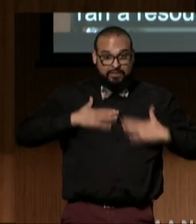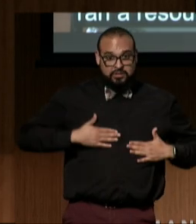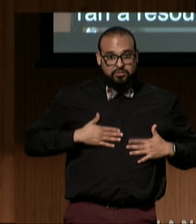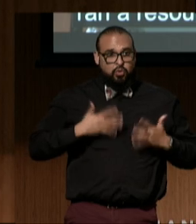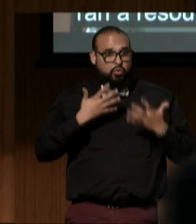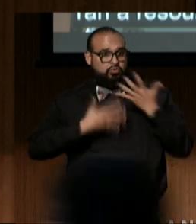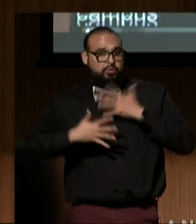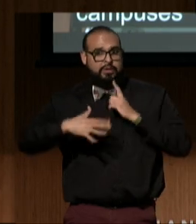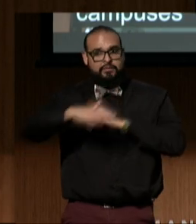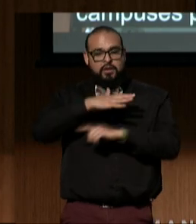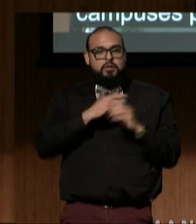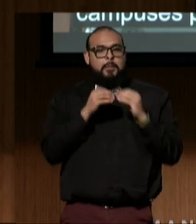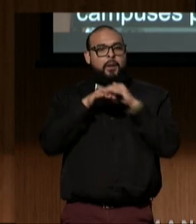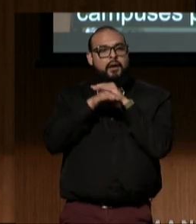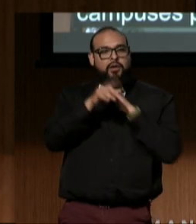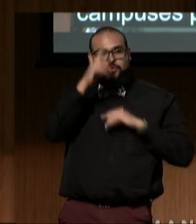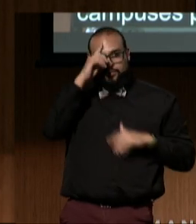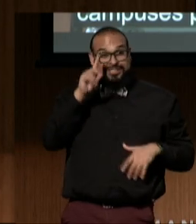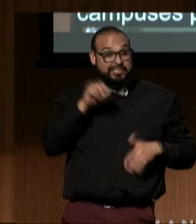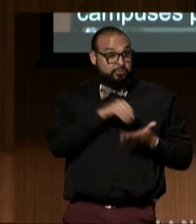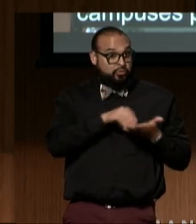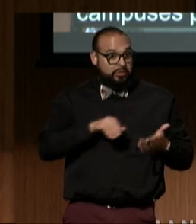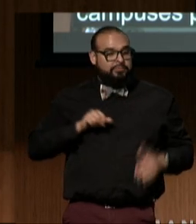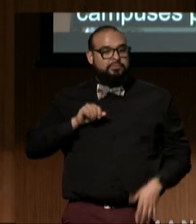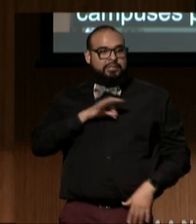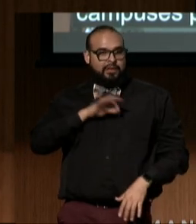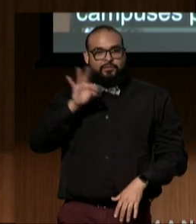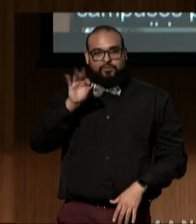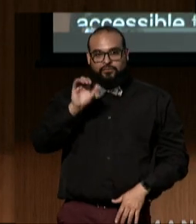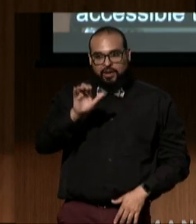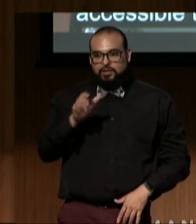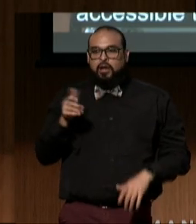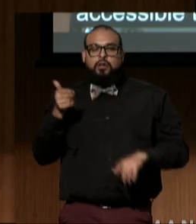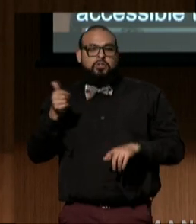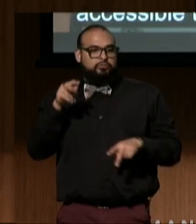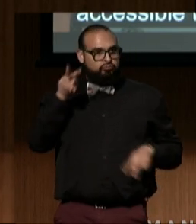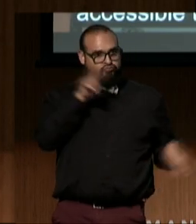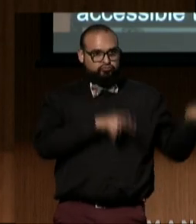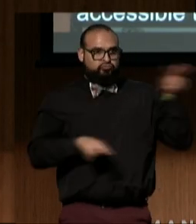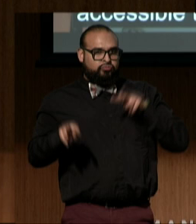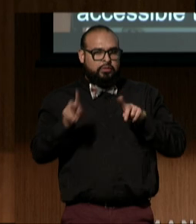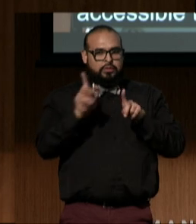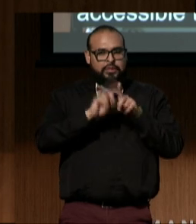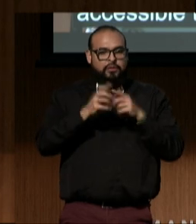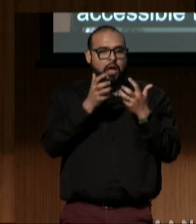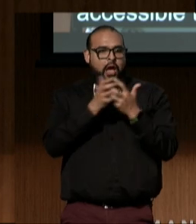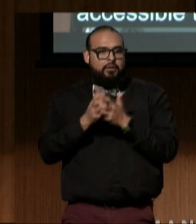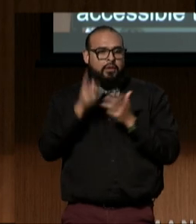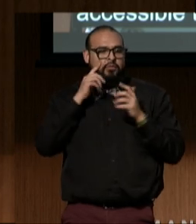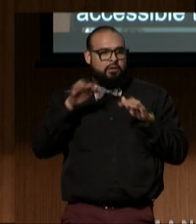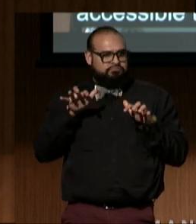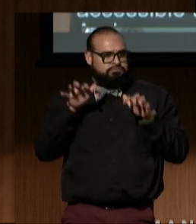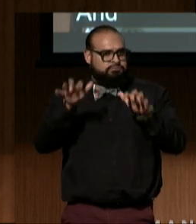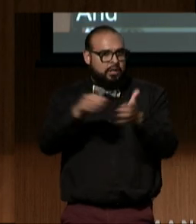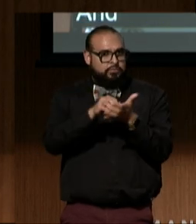to disabled students, staff, and faculty, and oversaw accommodations for vast numbers of students and employees.